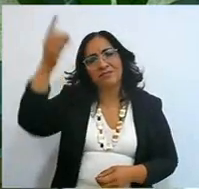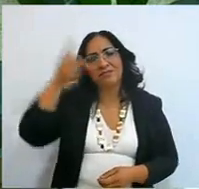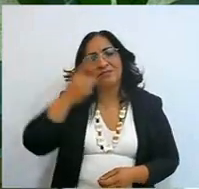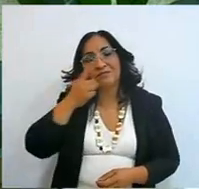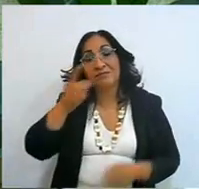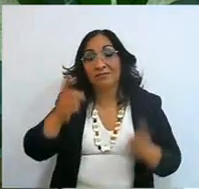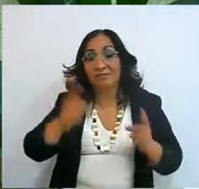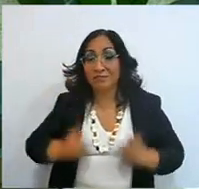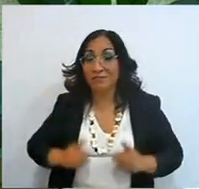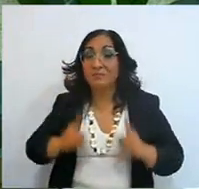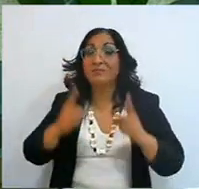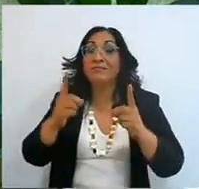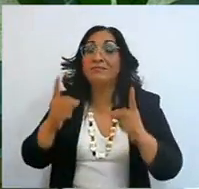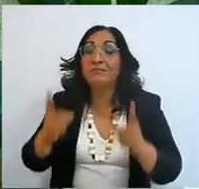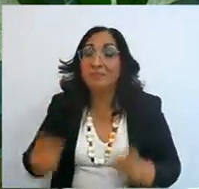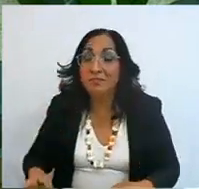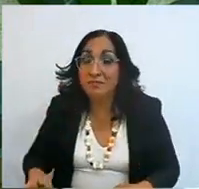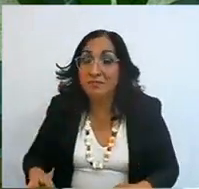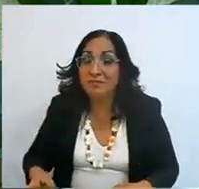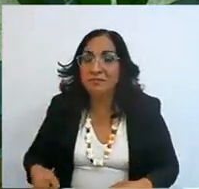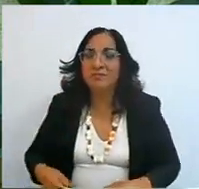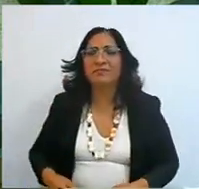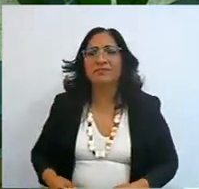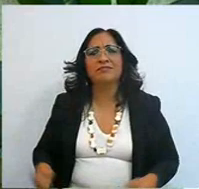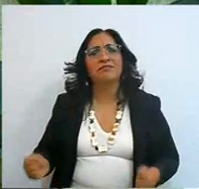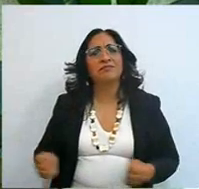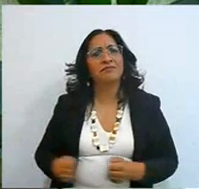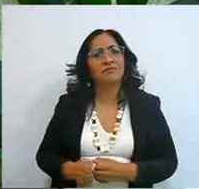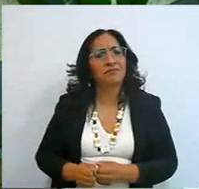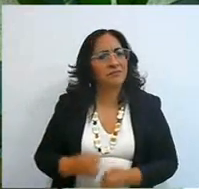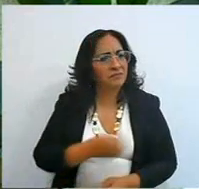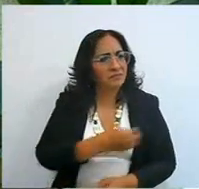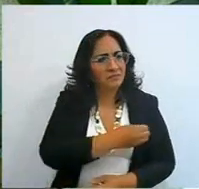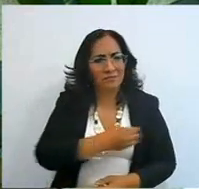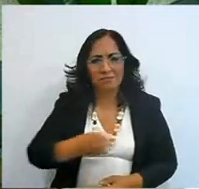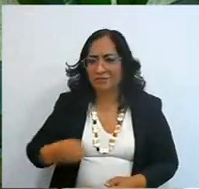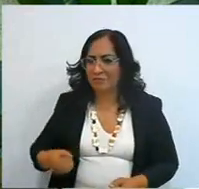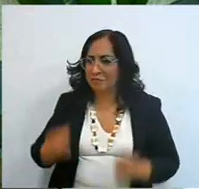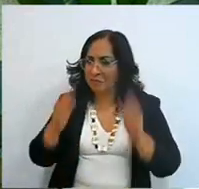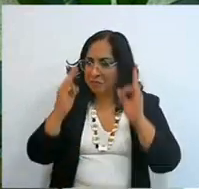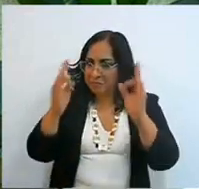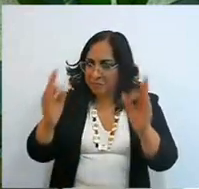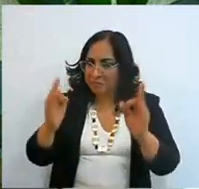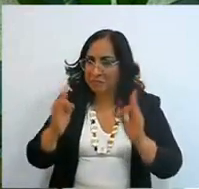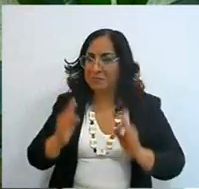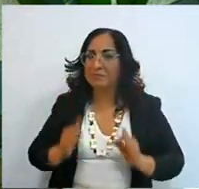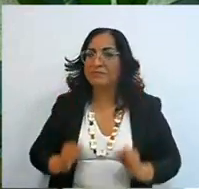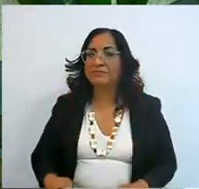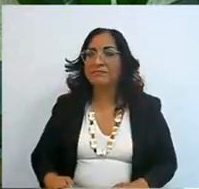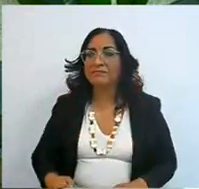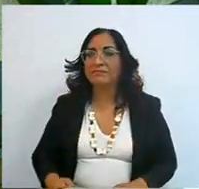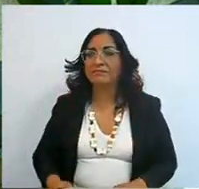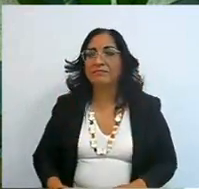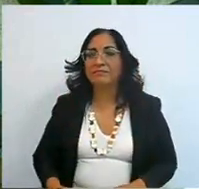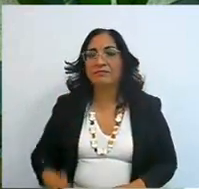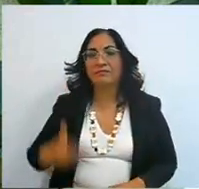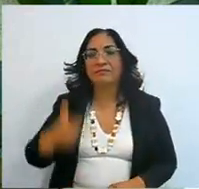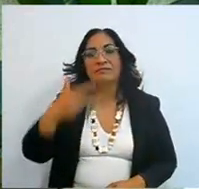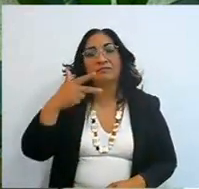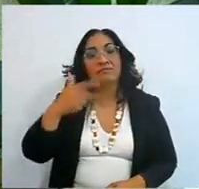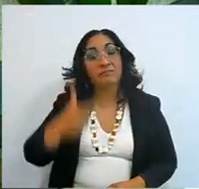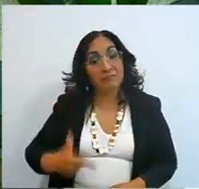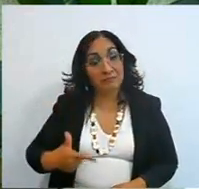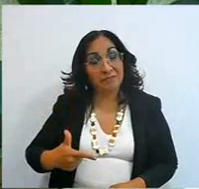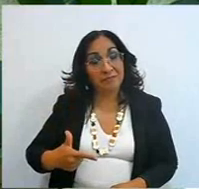in the order, I told Iolany, well, only God could have given that order, there were seven blessings,